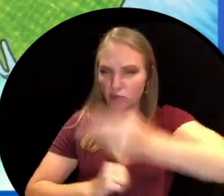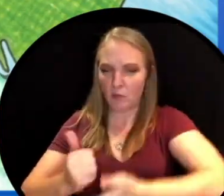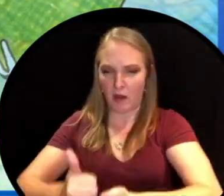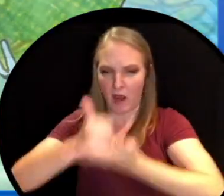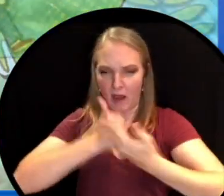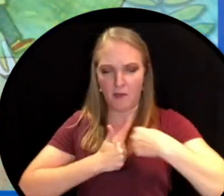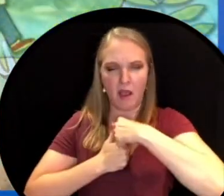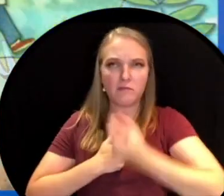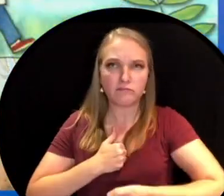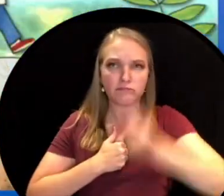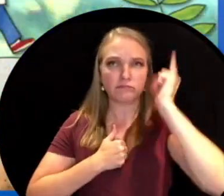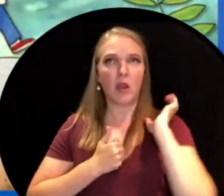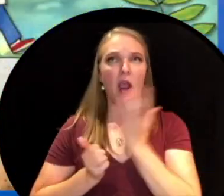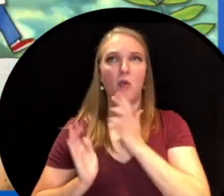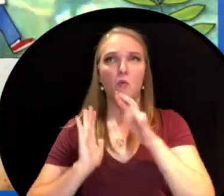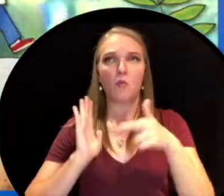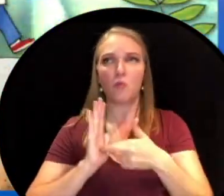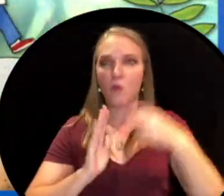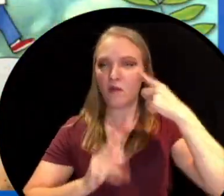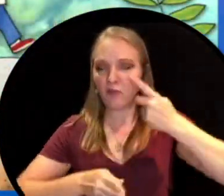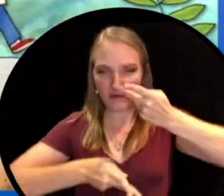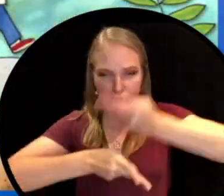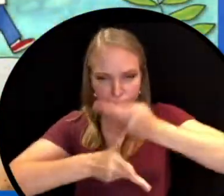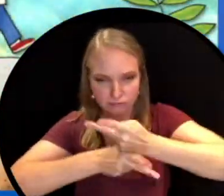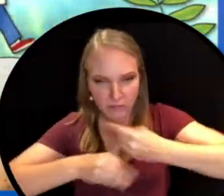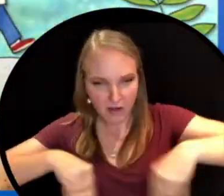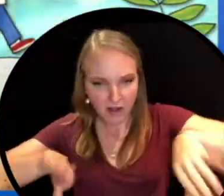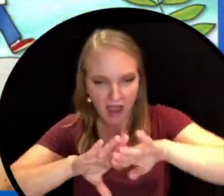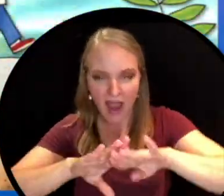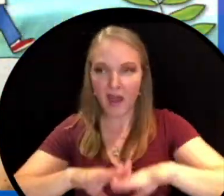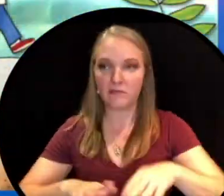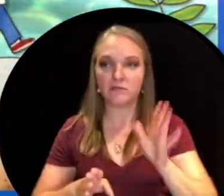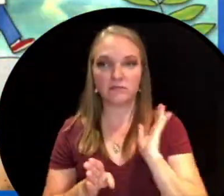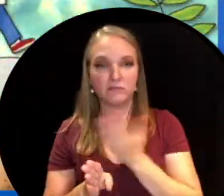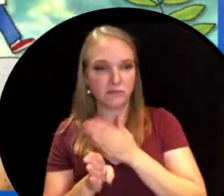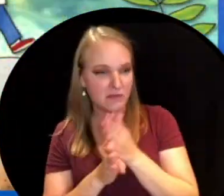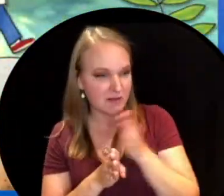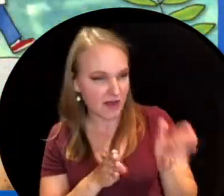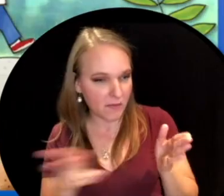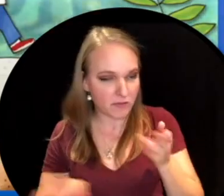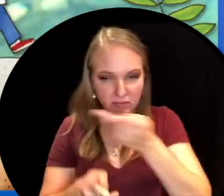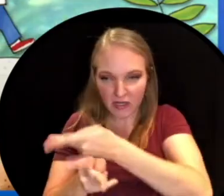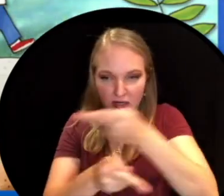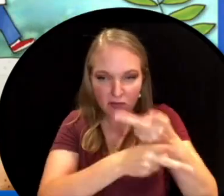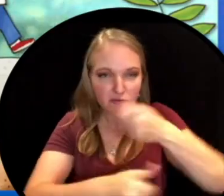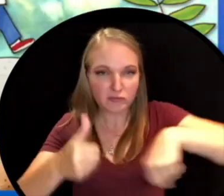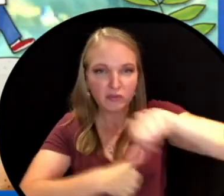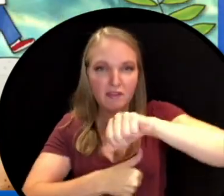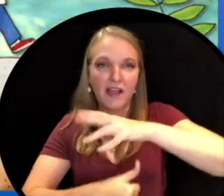understand our roles as caretakers neighbours and friends. With a good heart and mind,